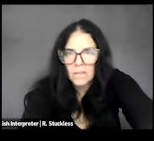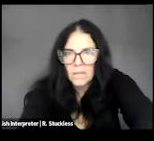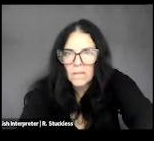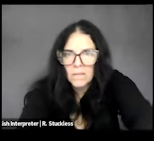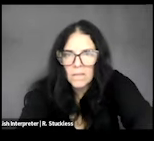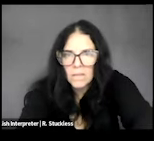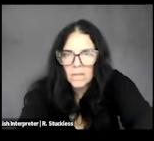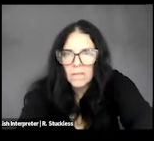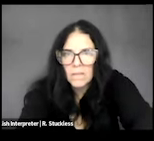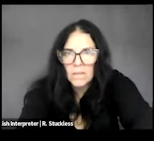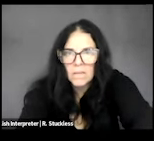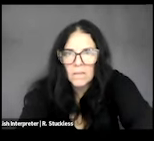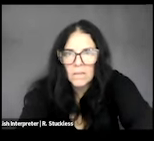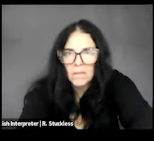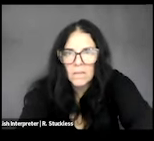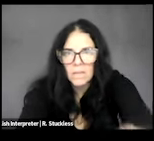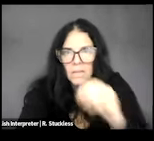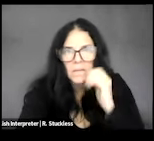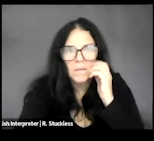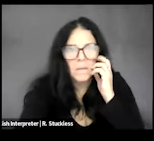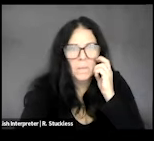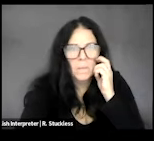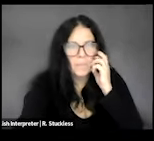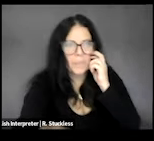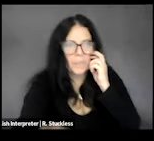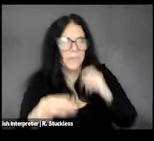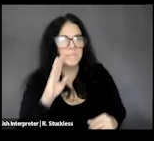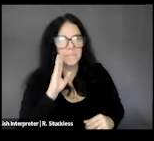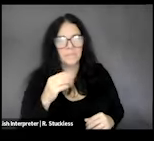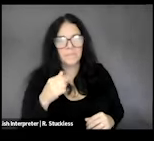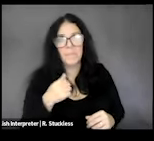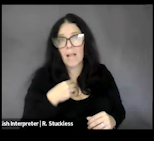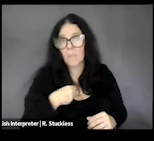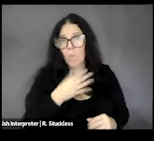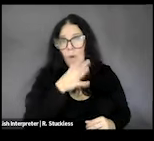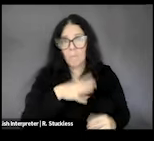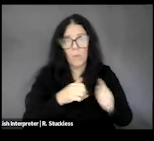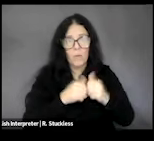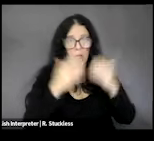American Association on Health and Disability. I am a white woman with long dark blonde hair